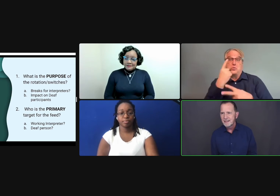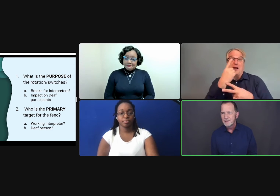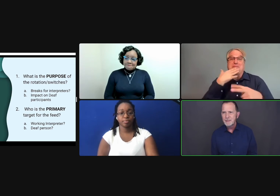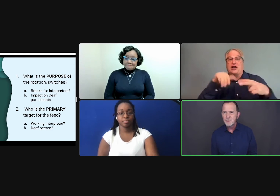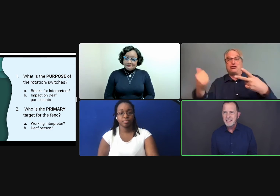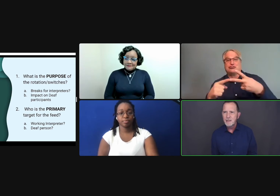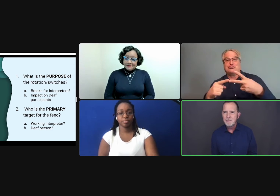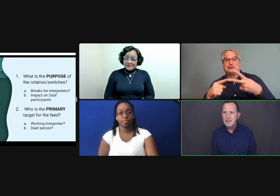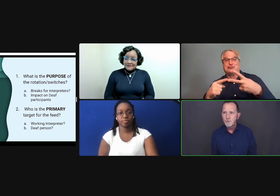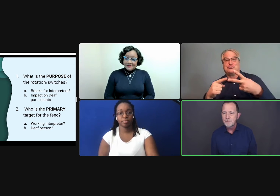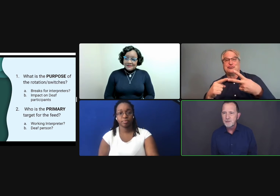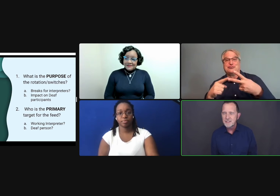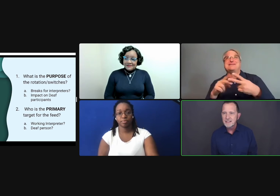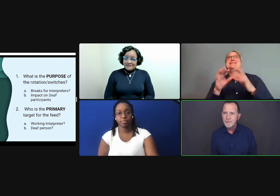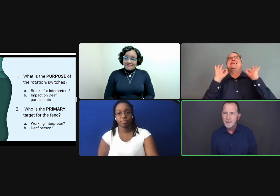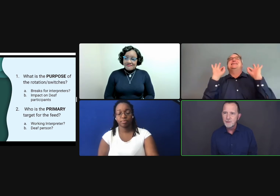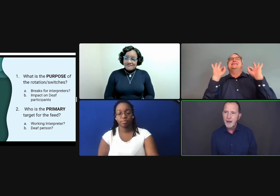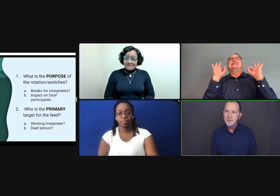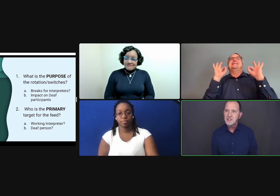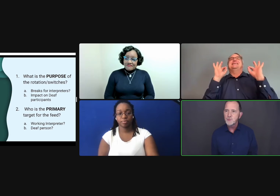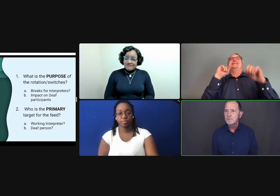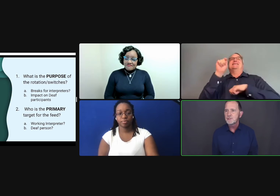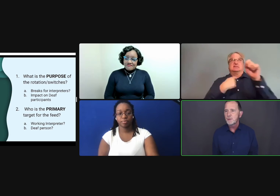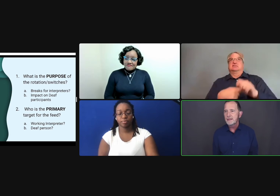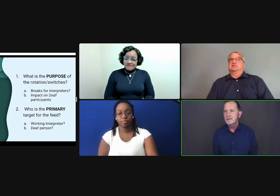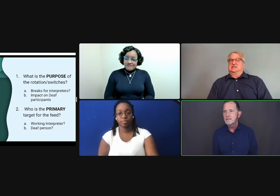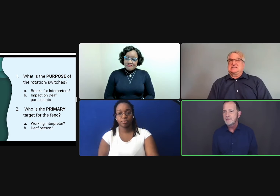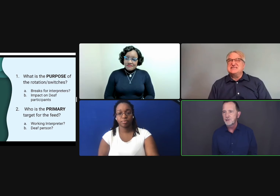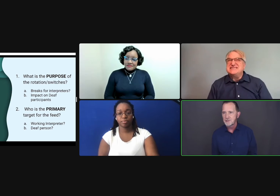they'll be switching in the middle of one person's comment rather than switching between speakers,